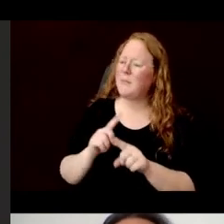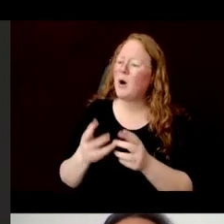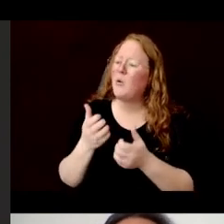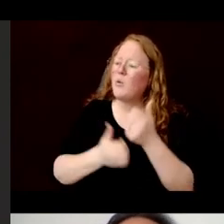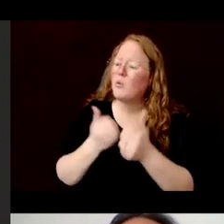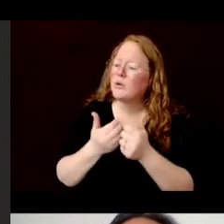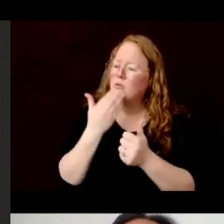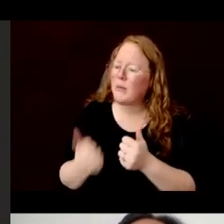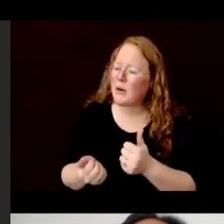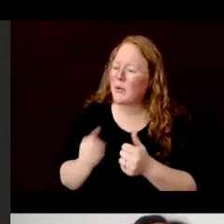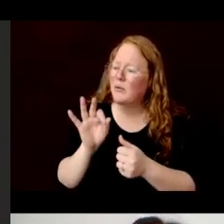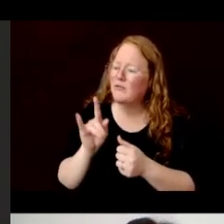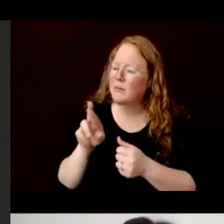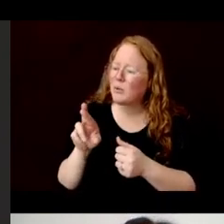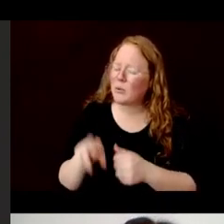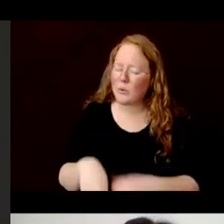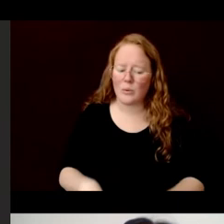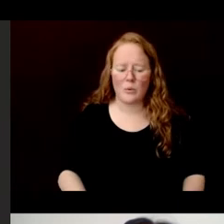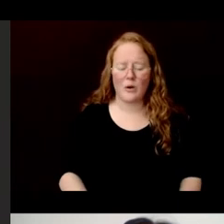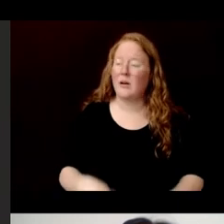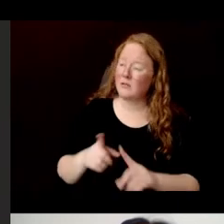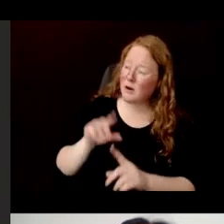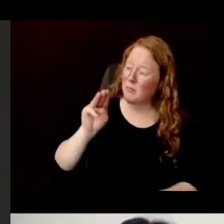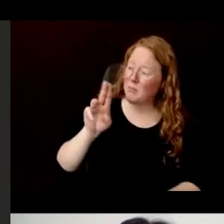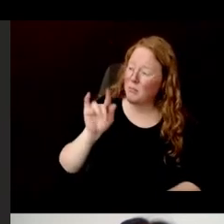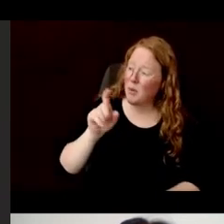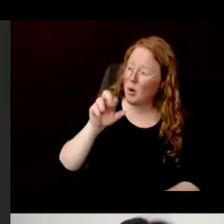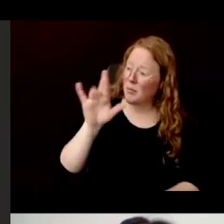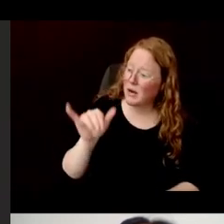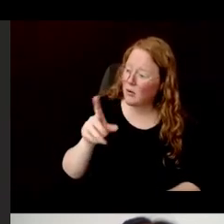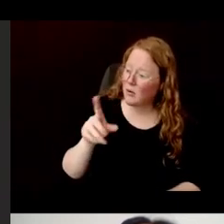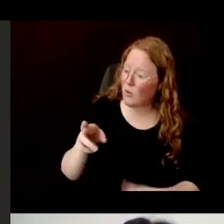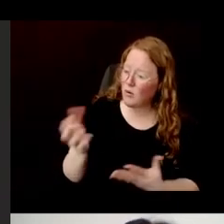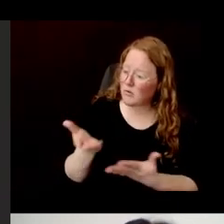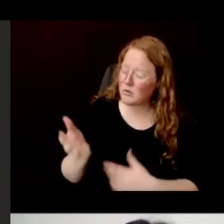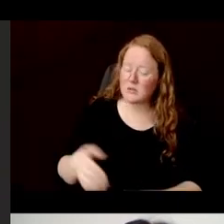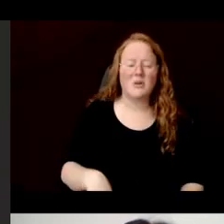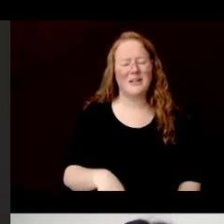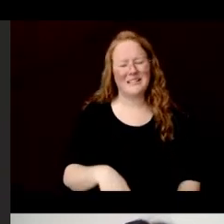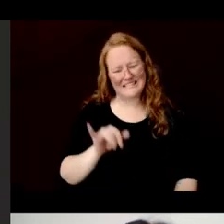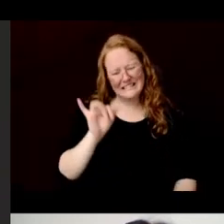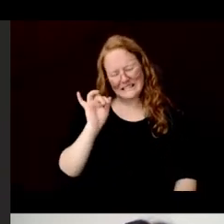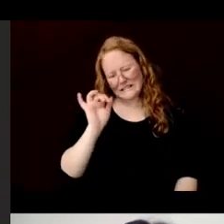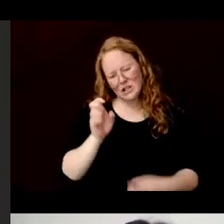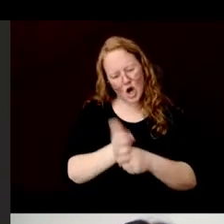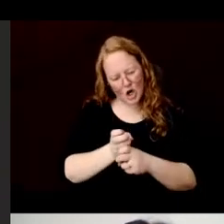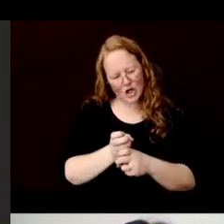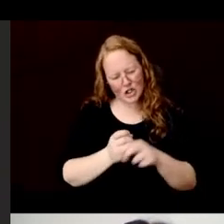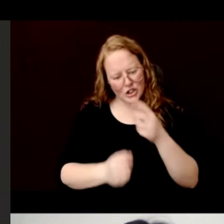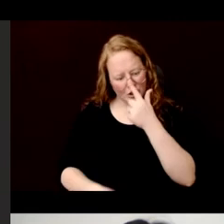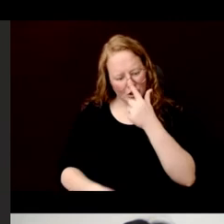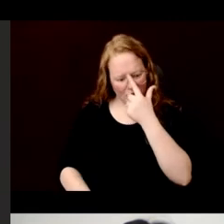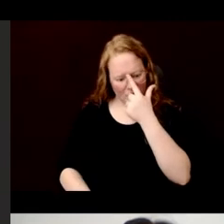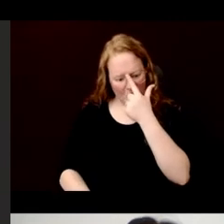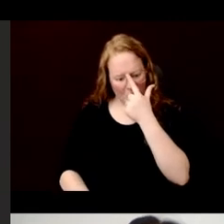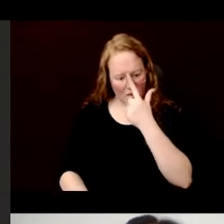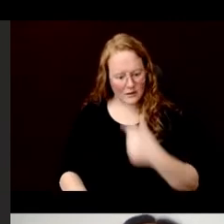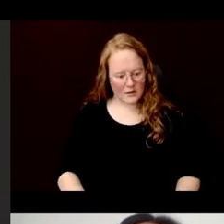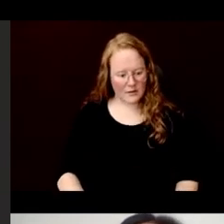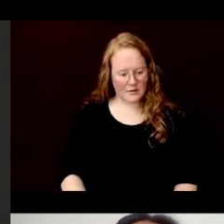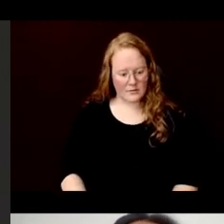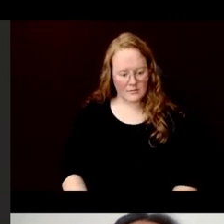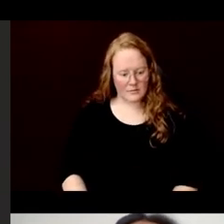This is a hard question to answer. I don't have quantitative numbers.